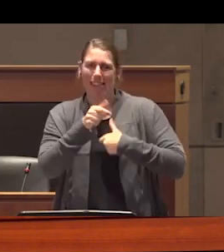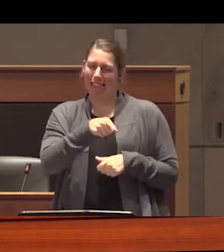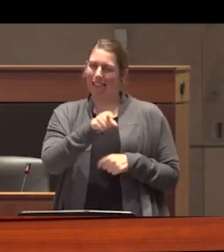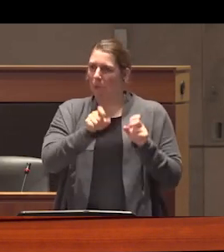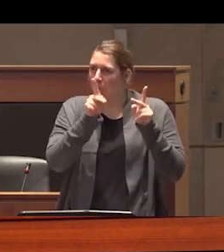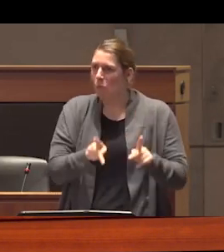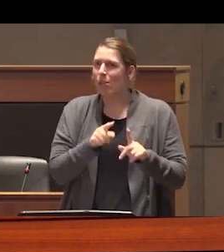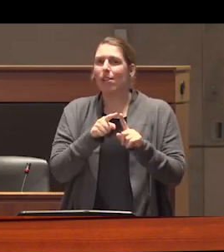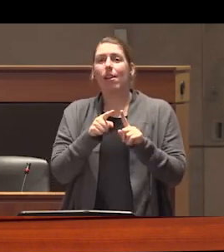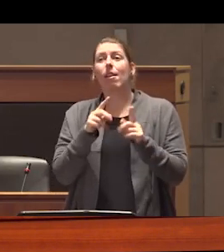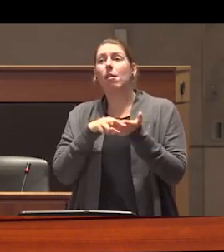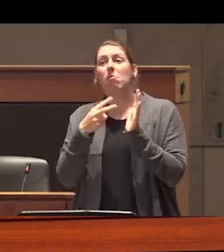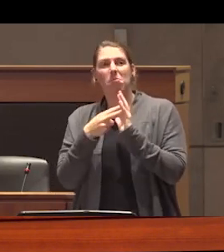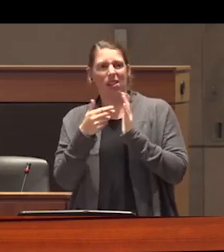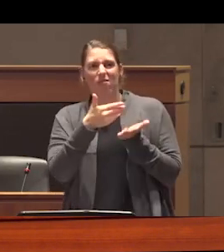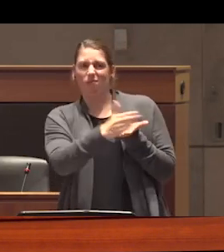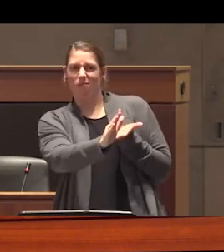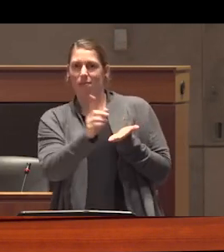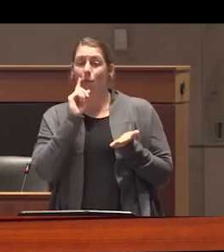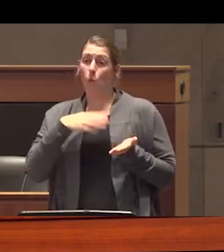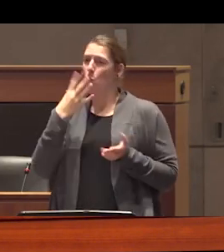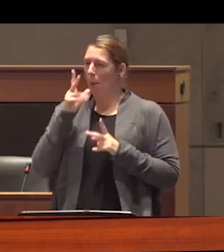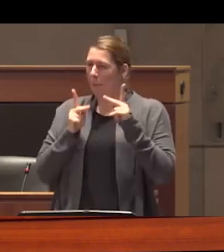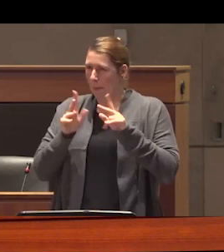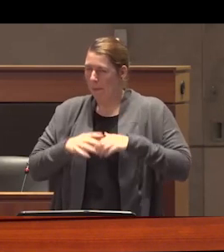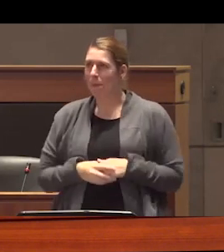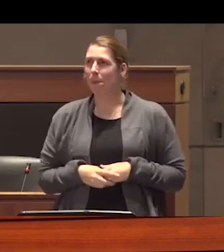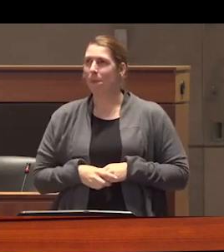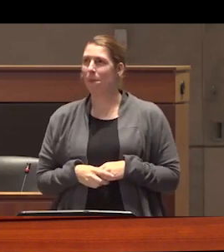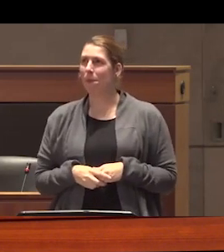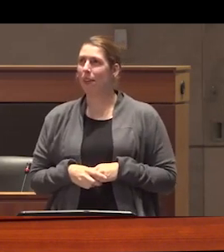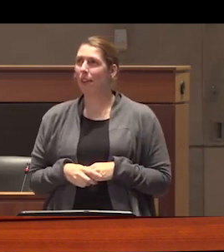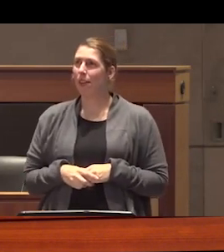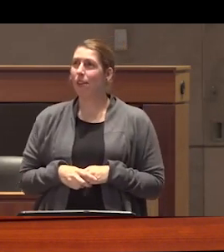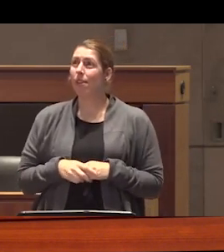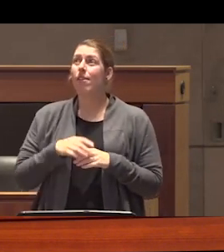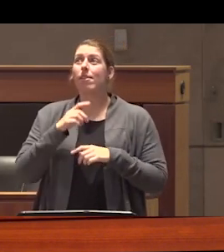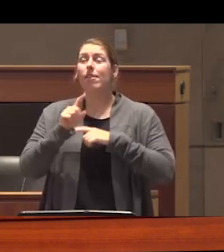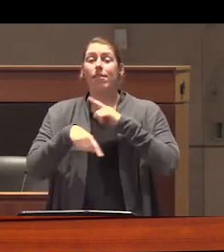instigate rejection Tendencies among late people they also undermine Health and Social outcomes